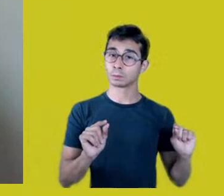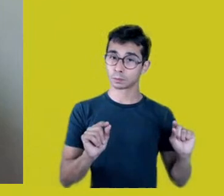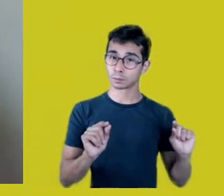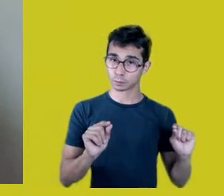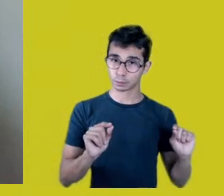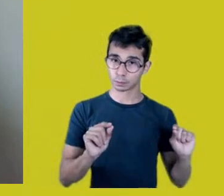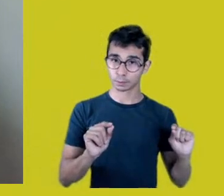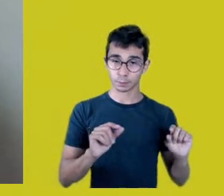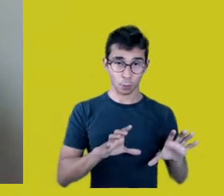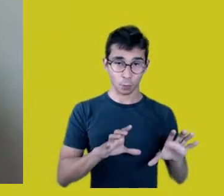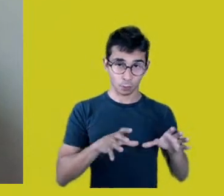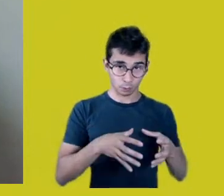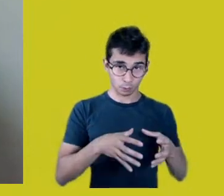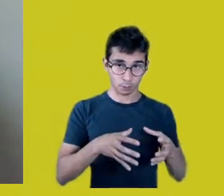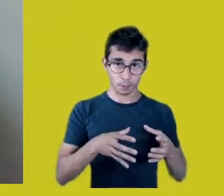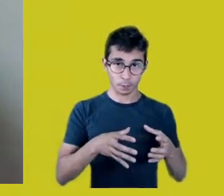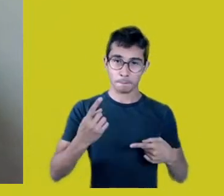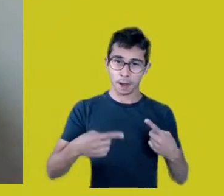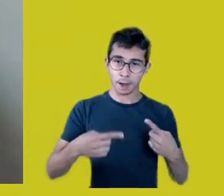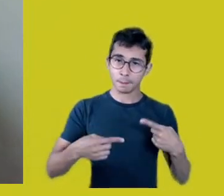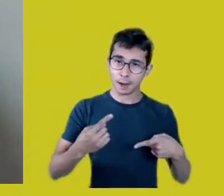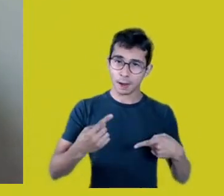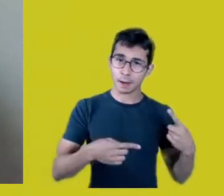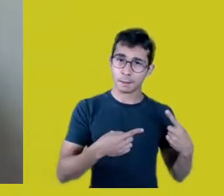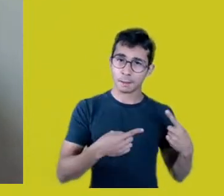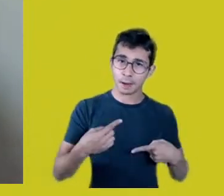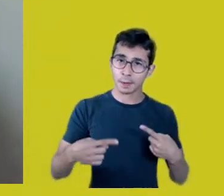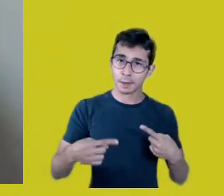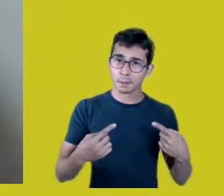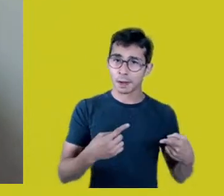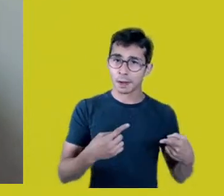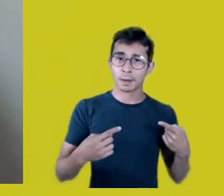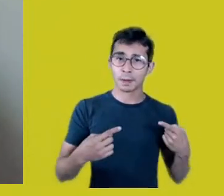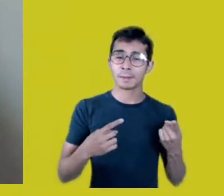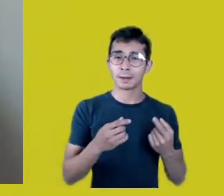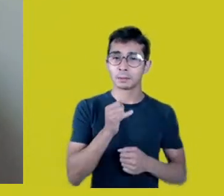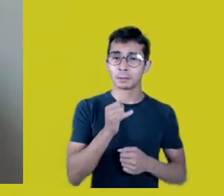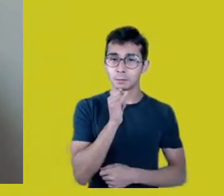we’ll discuss how to go public with it,